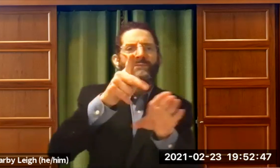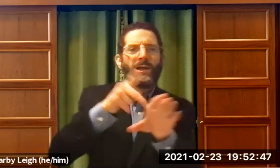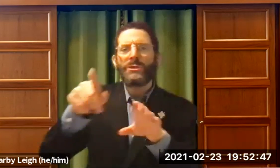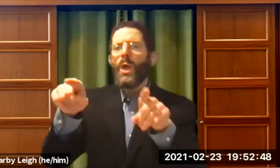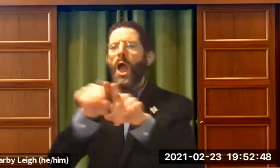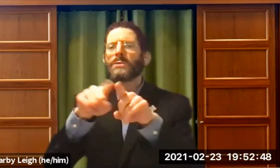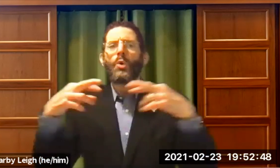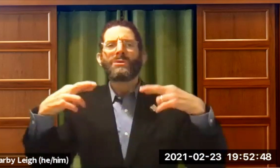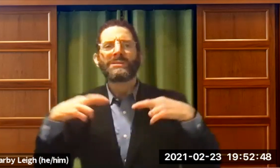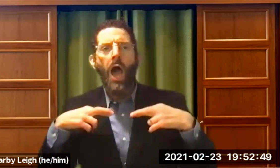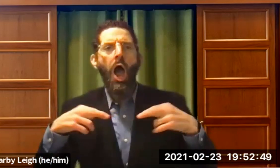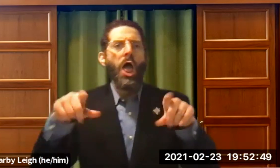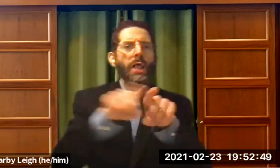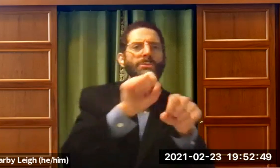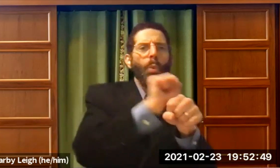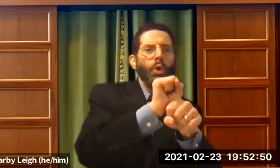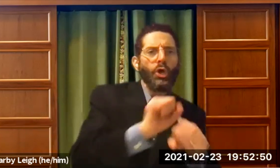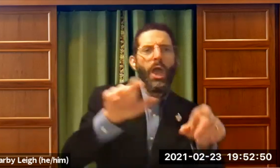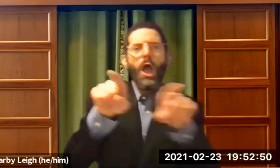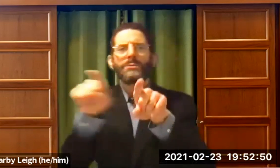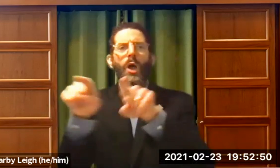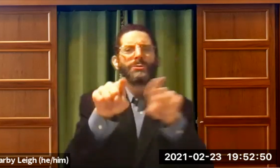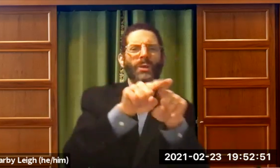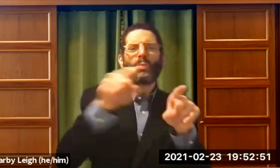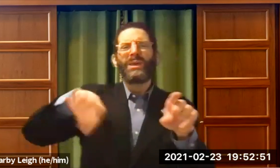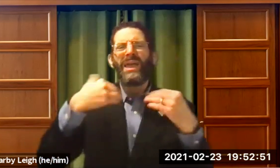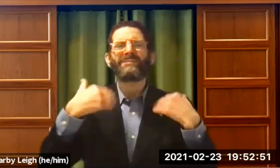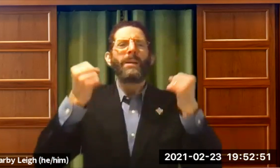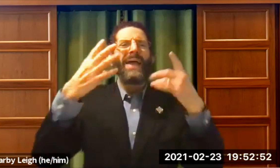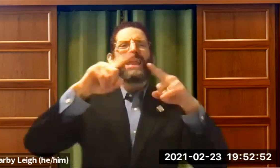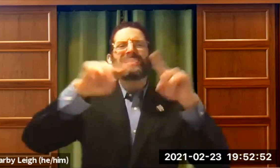, I know my gender, my profession, if I'm retired or working and so forth